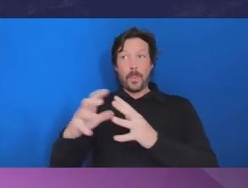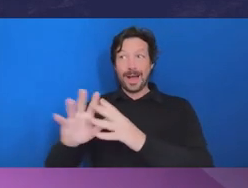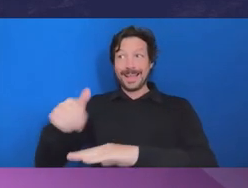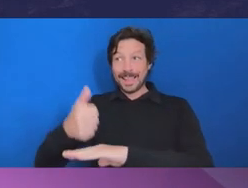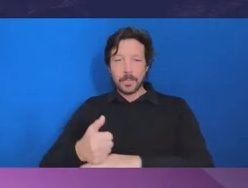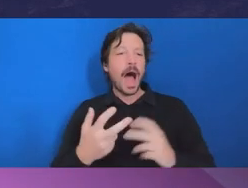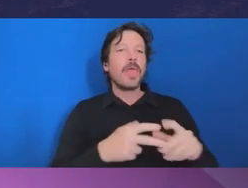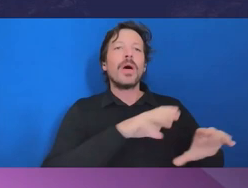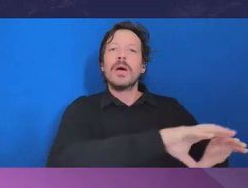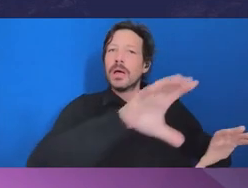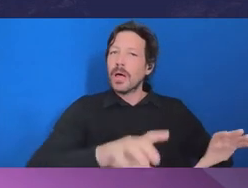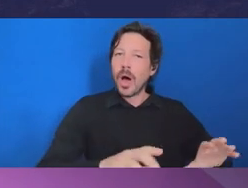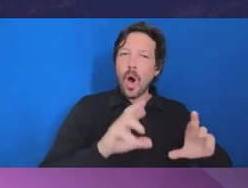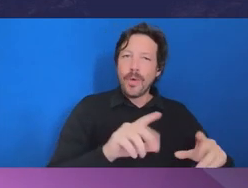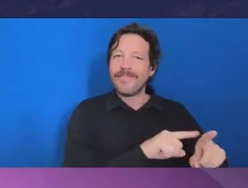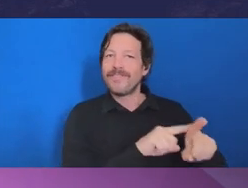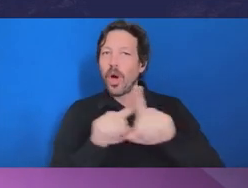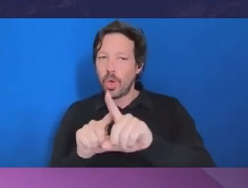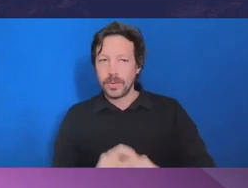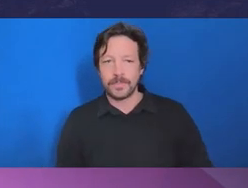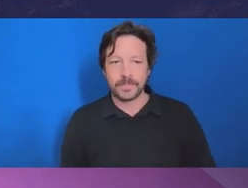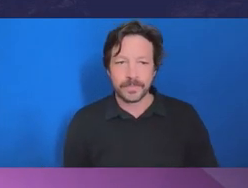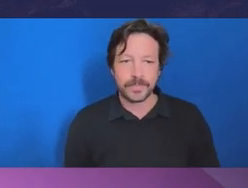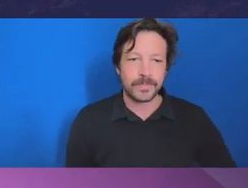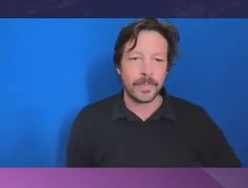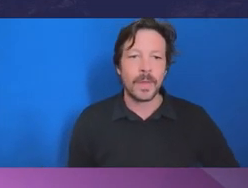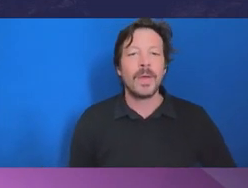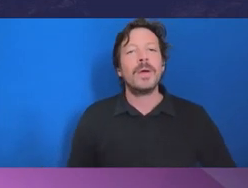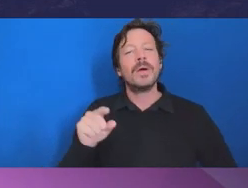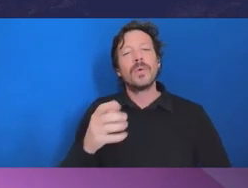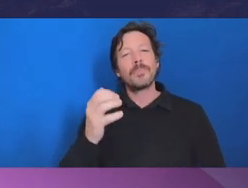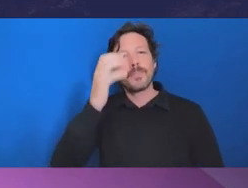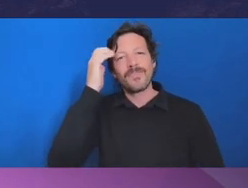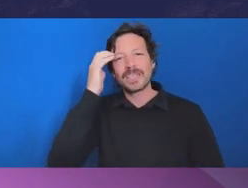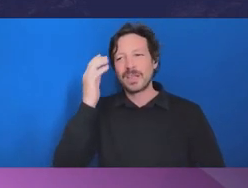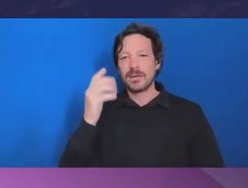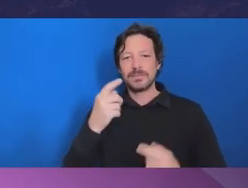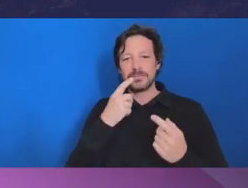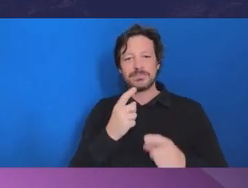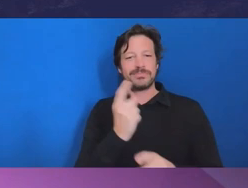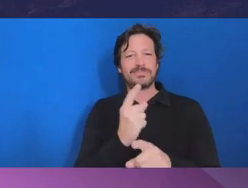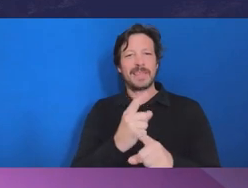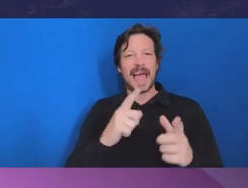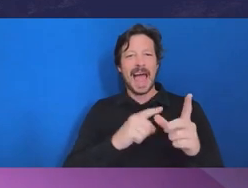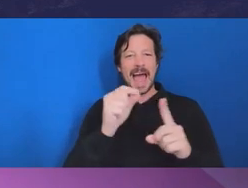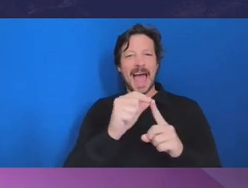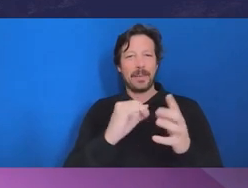Commissioner Redlich: Professor Coaldrake, who spoke at the APSACC, repeated the really important observations he made in his review